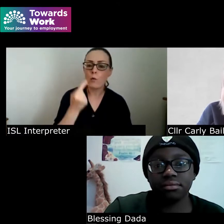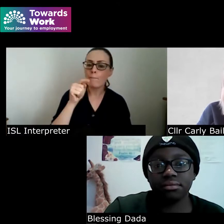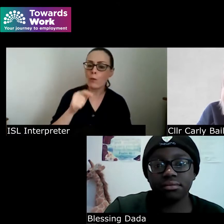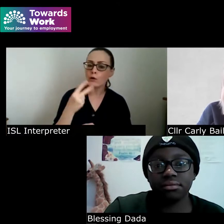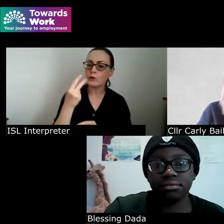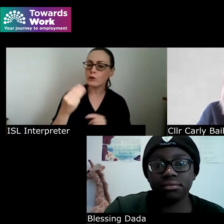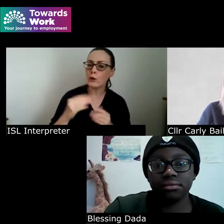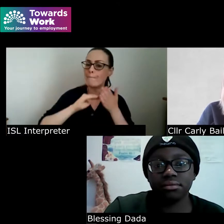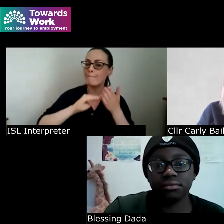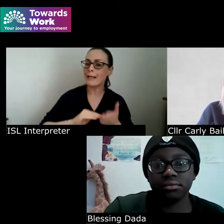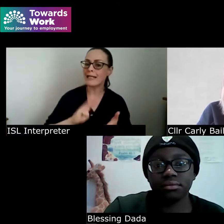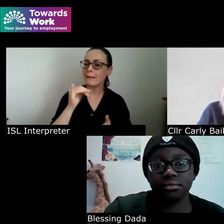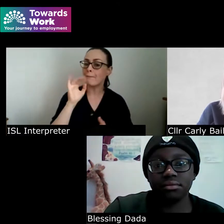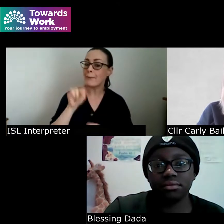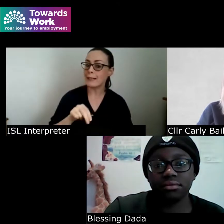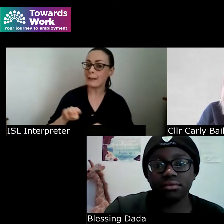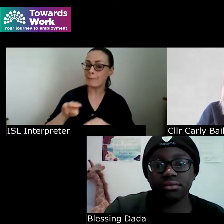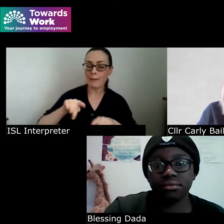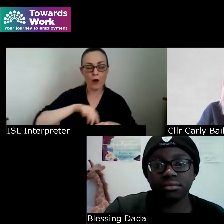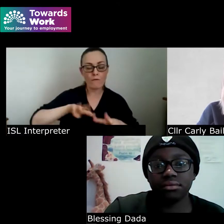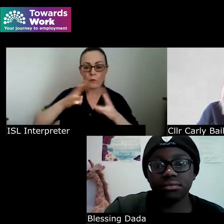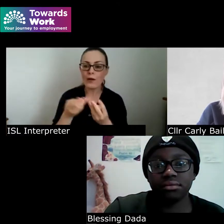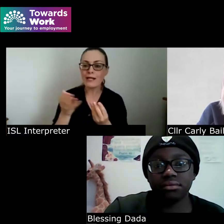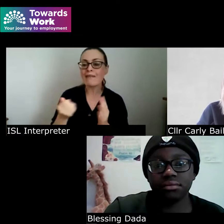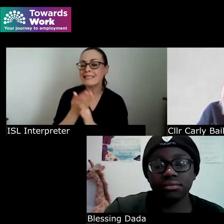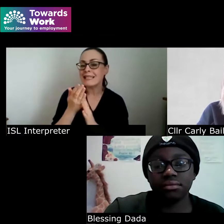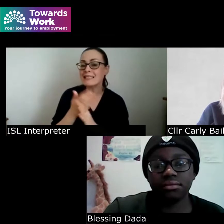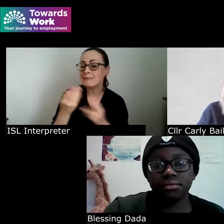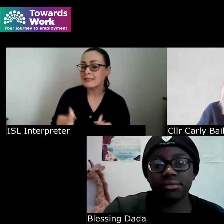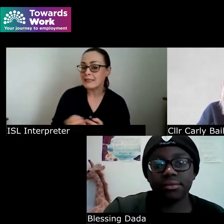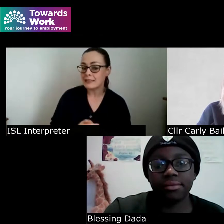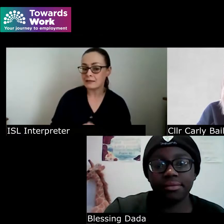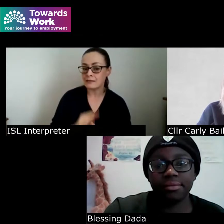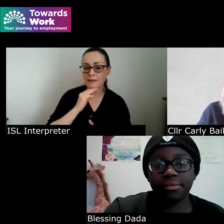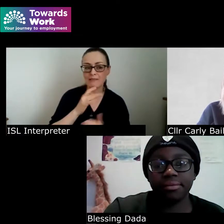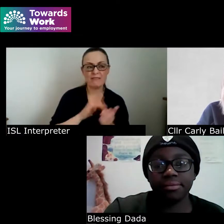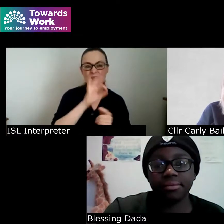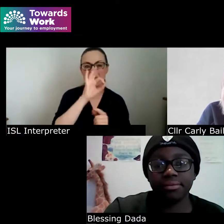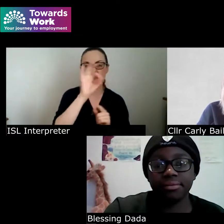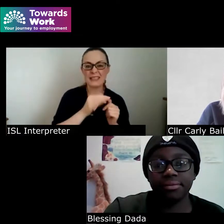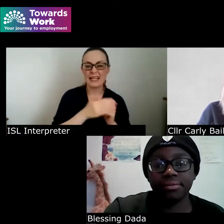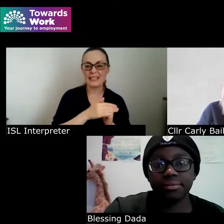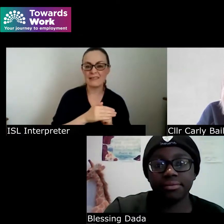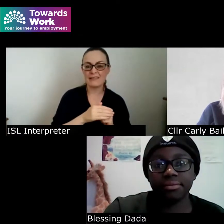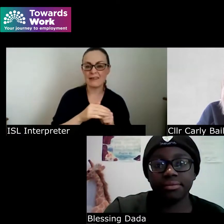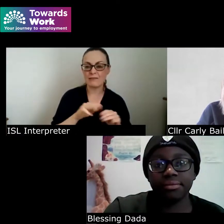with accessibility needs 15 of any population and more than half that group don't travel because